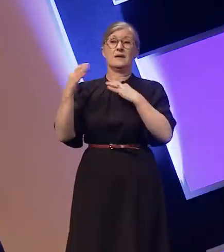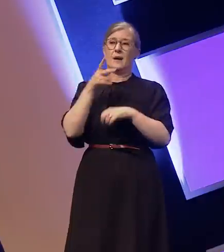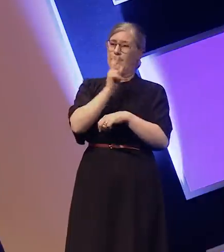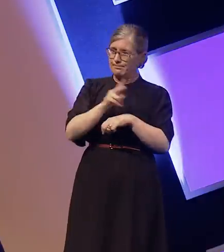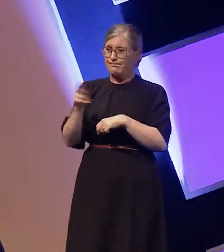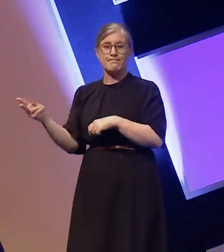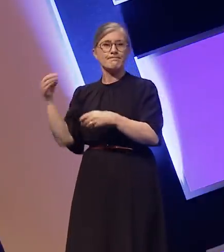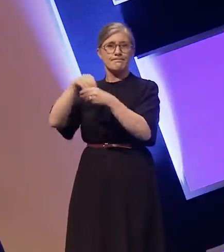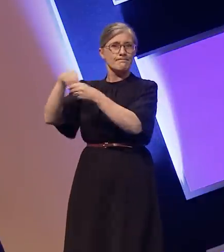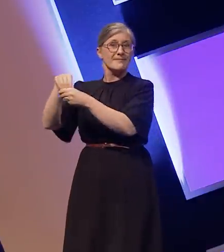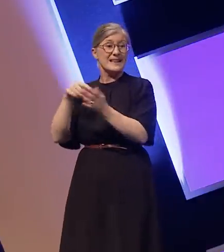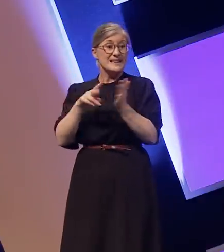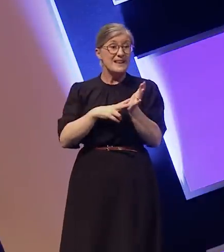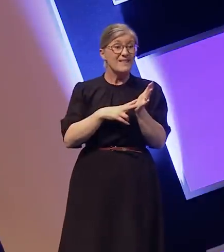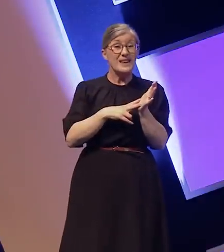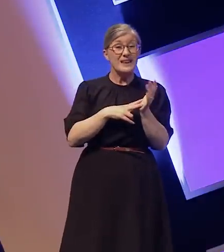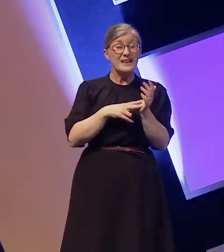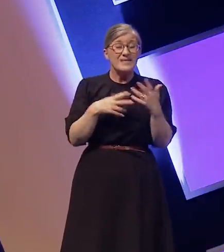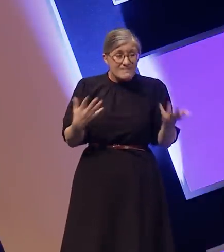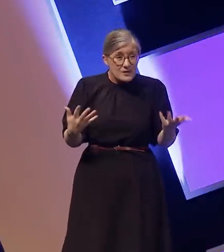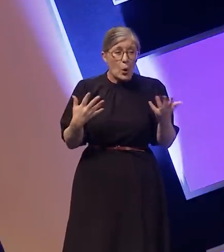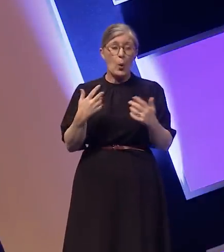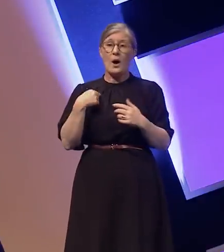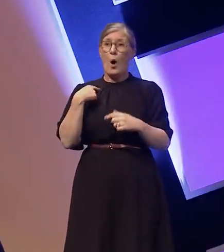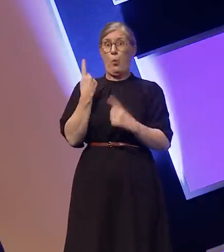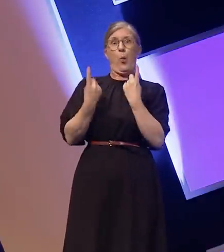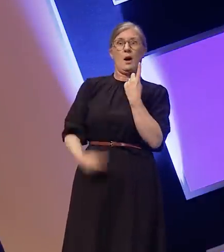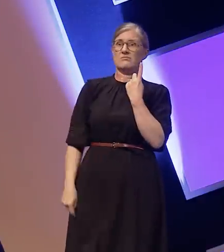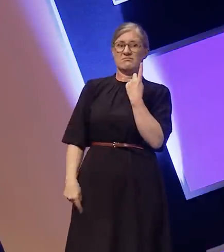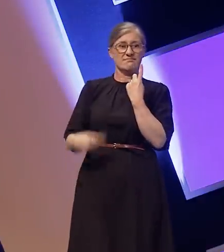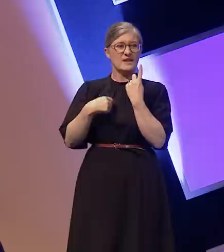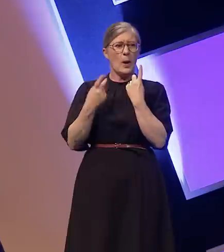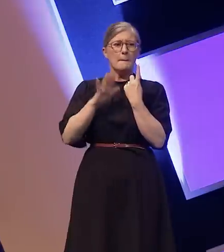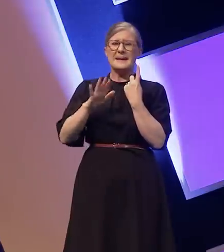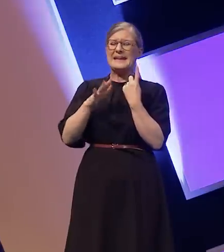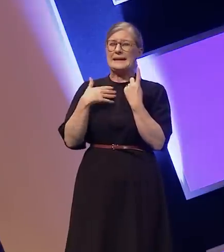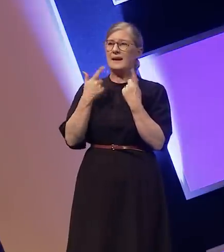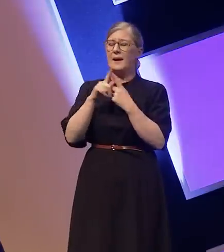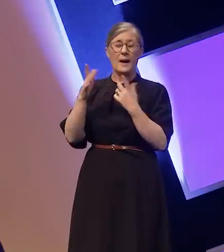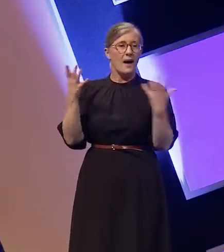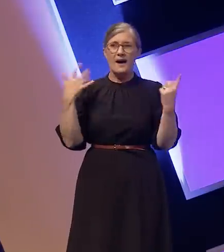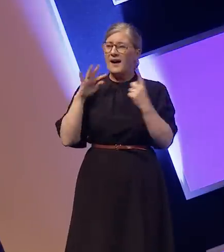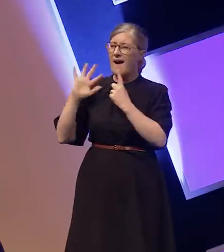voice among so many in the company means I can get drowned out and truthfully it can be lonely.